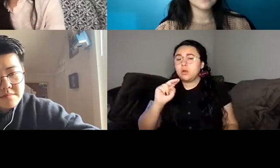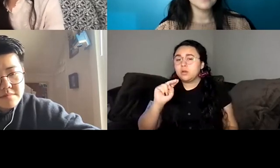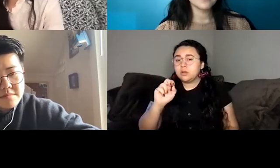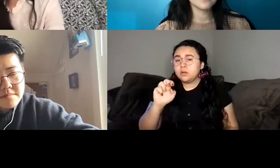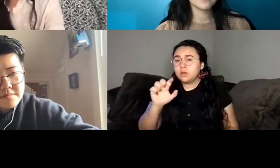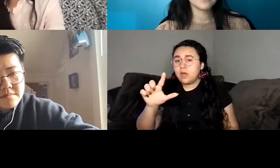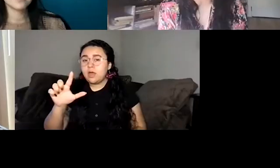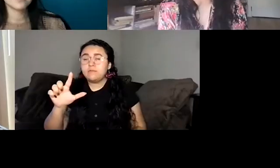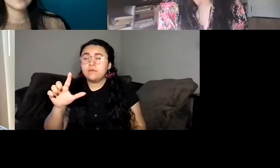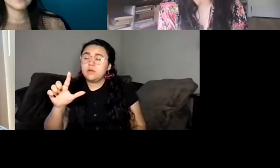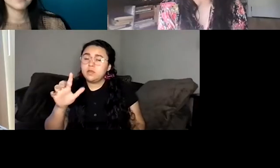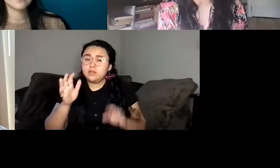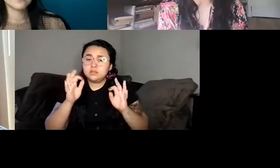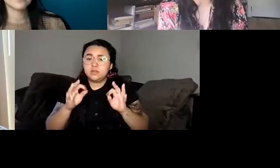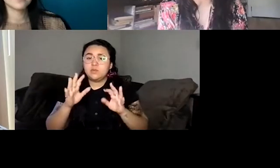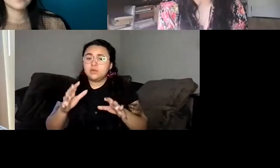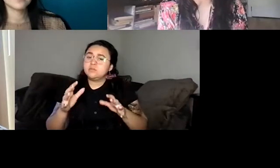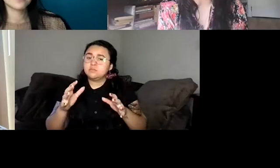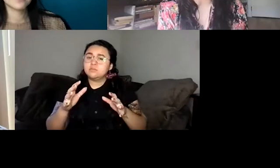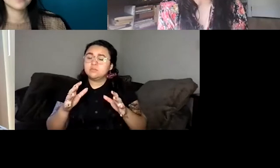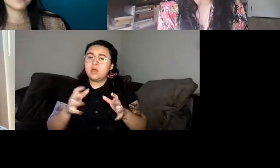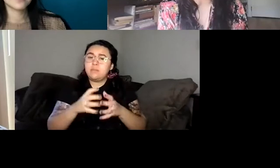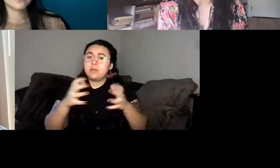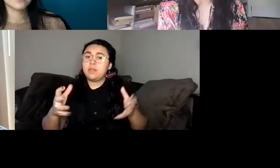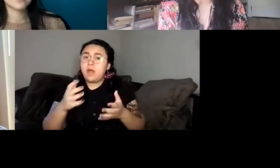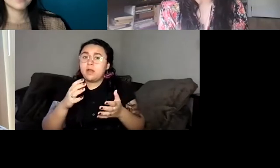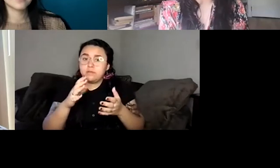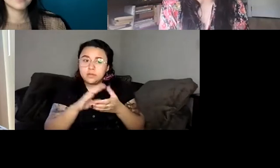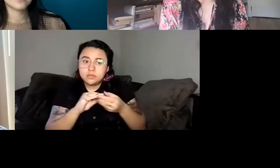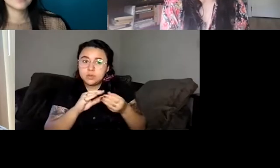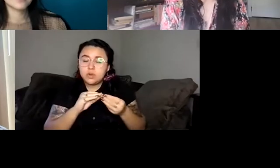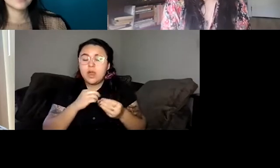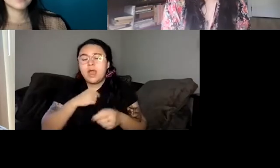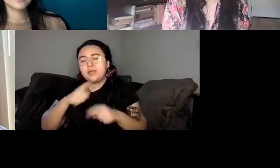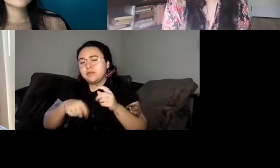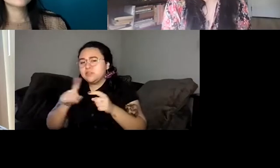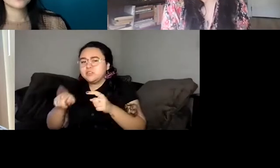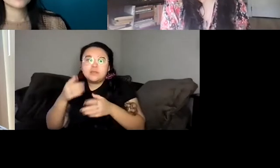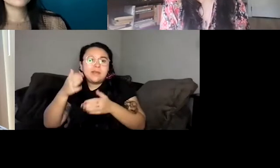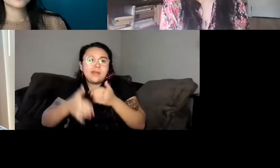that was also because I couldn't end it as a as a story you know, as a neat story. I